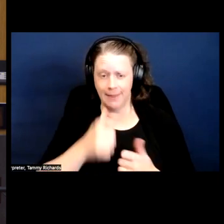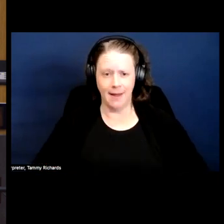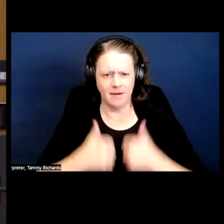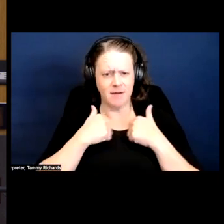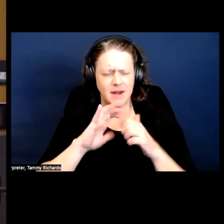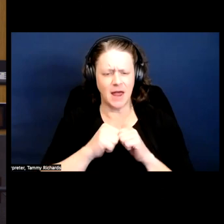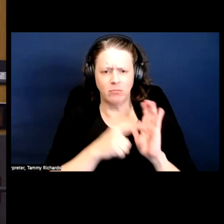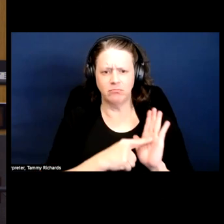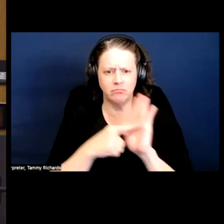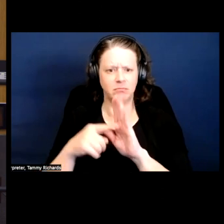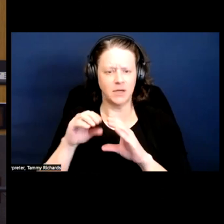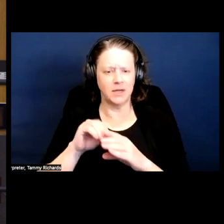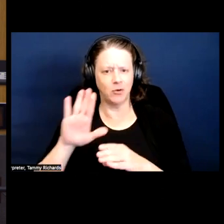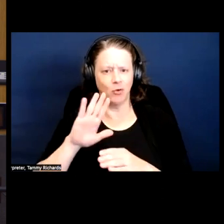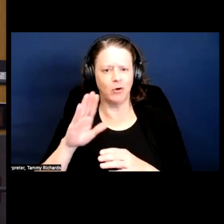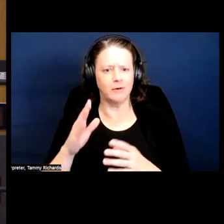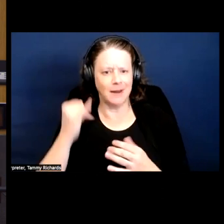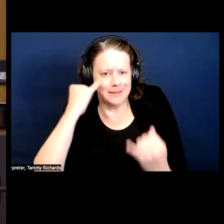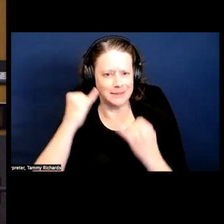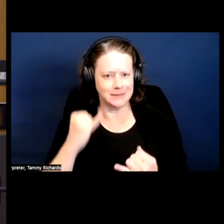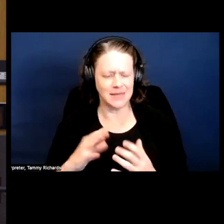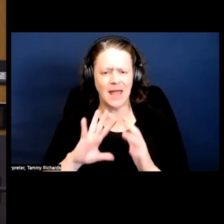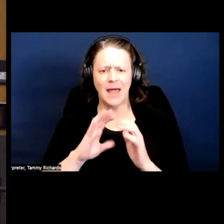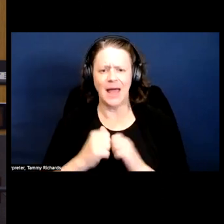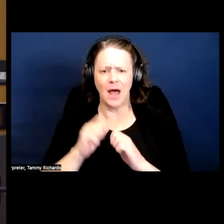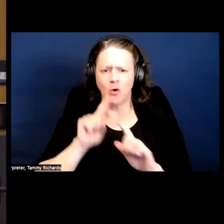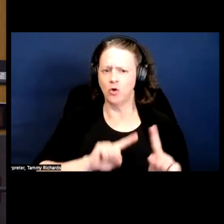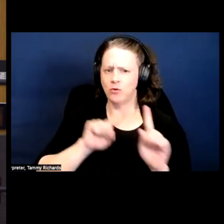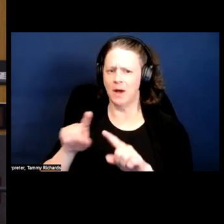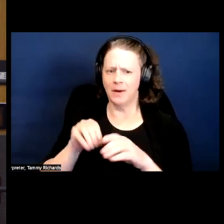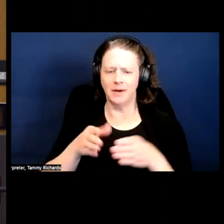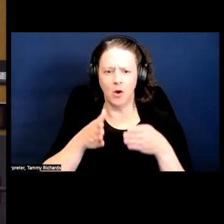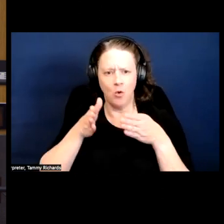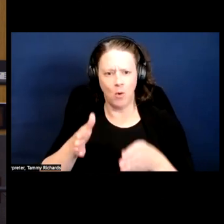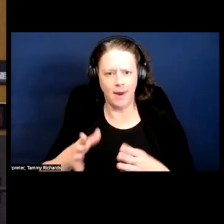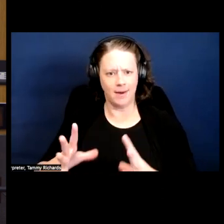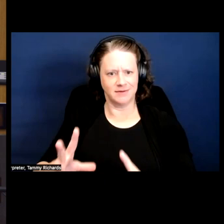And the question I view as related is how do you respond in a manner acceptable to value